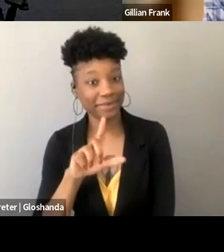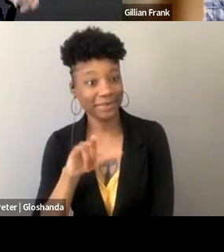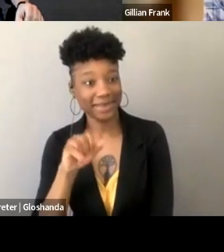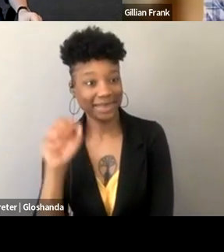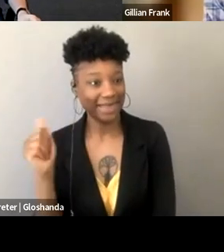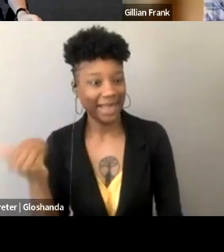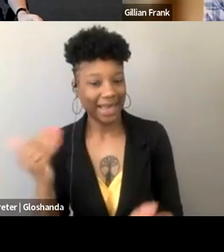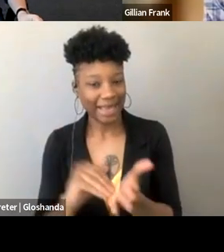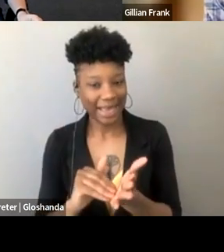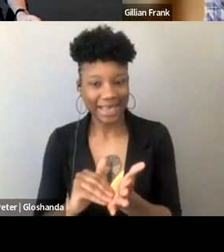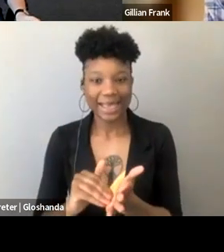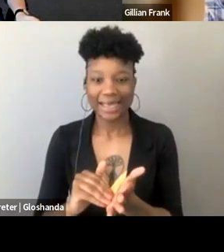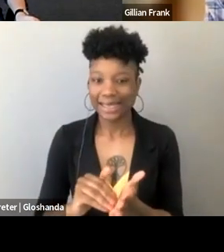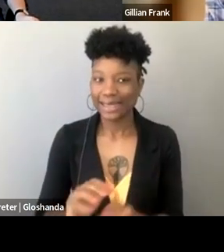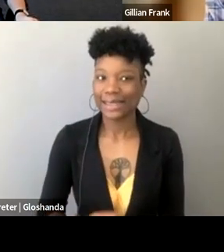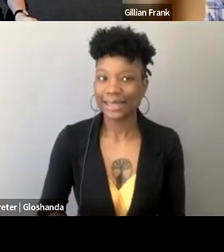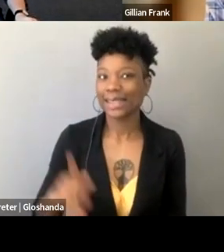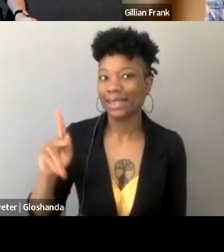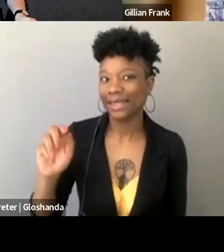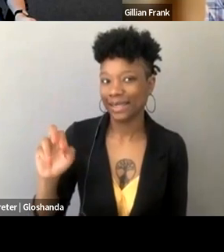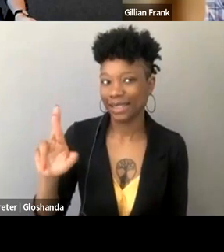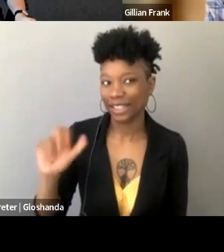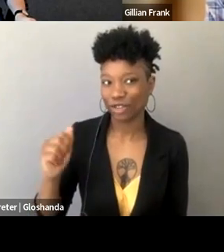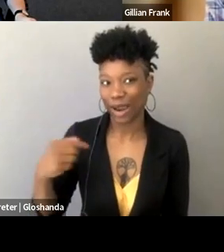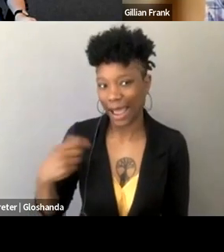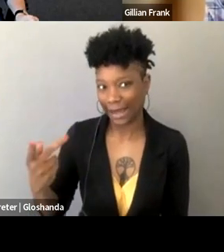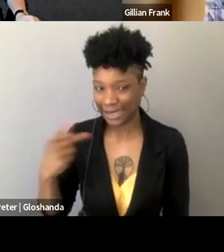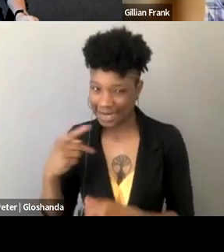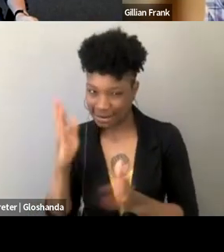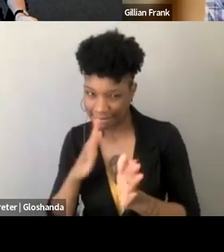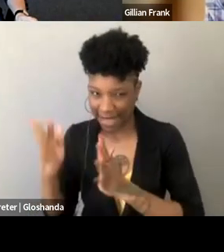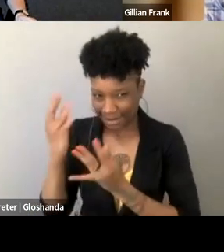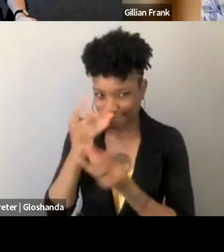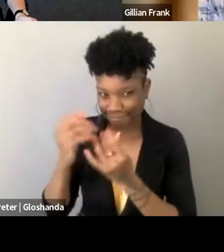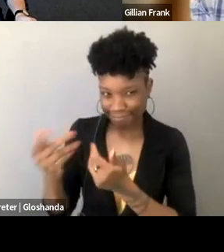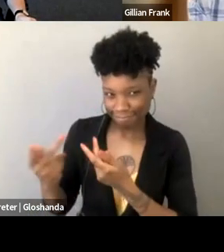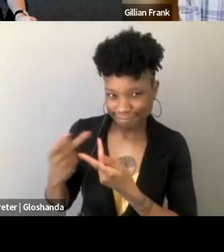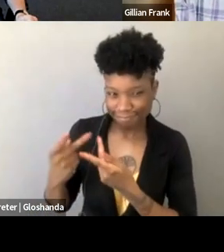So yeah, Kendra and I've been cooking this up between us, we've also been gathering people in